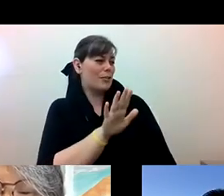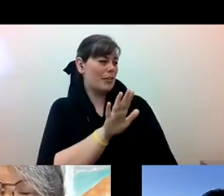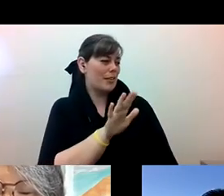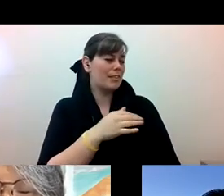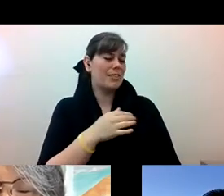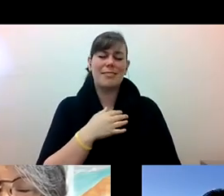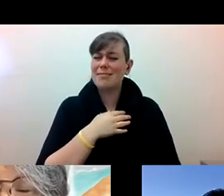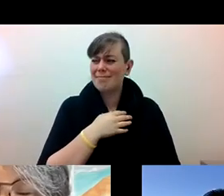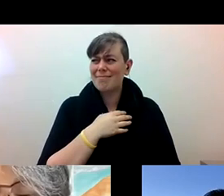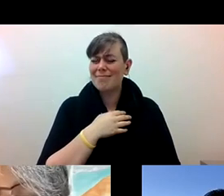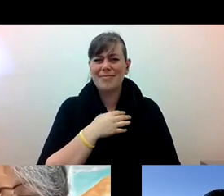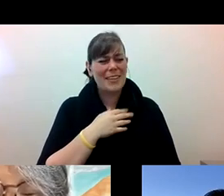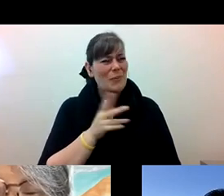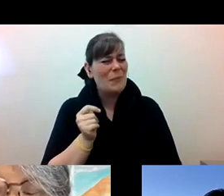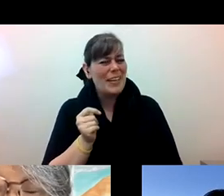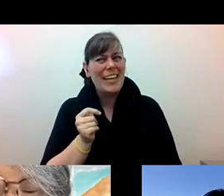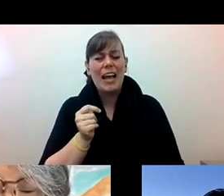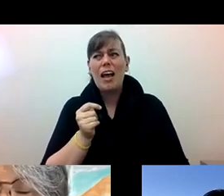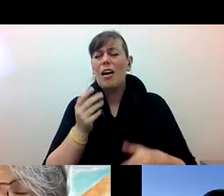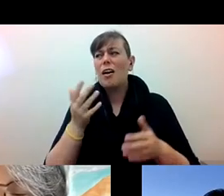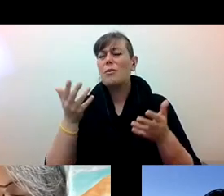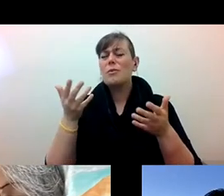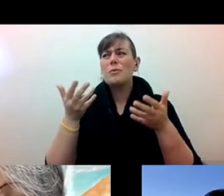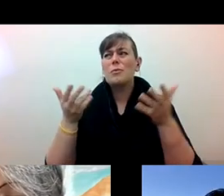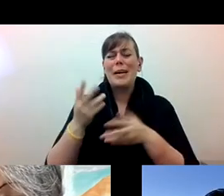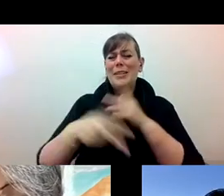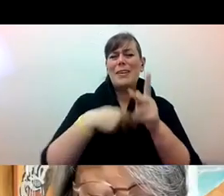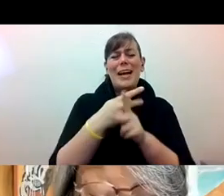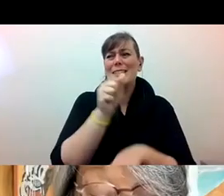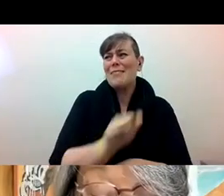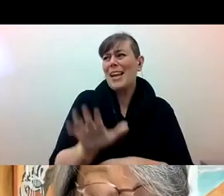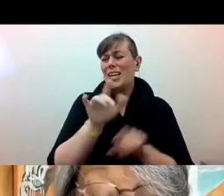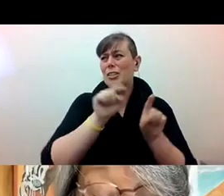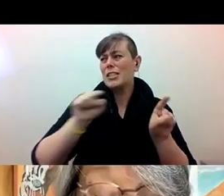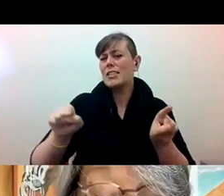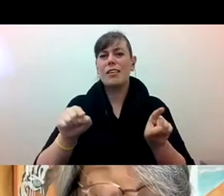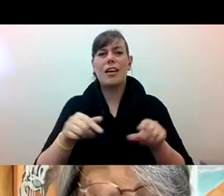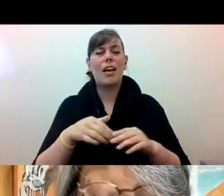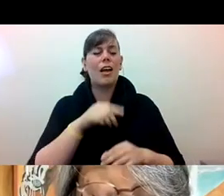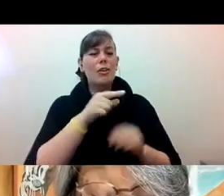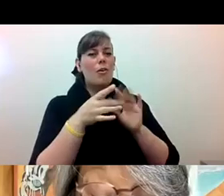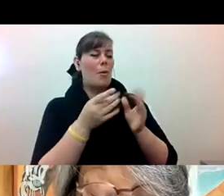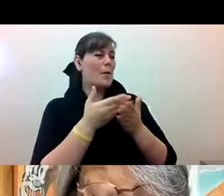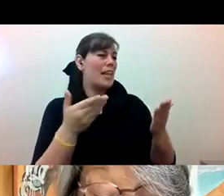Alex Tom he/him: what... what... what are the kinds of Asians? They're like you're saying things that not Asian people were supposed to say.